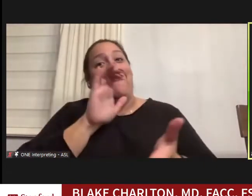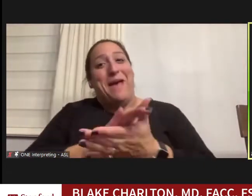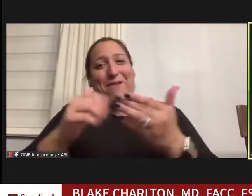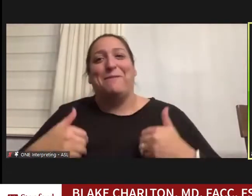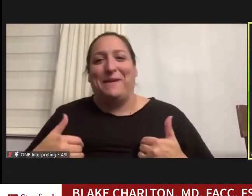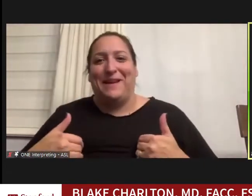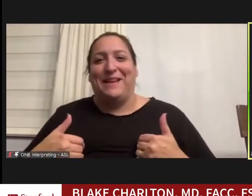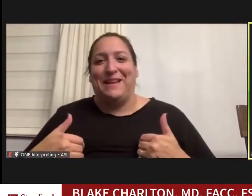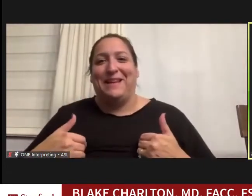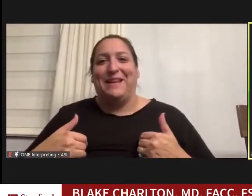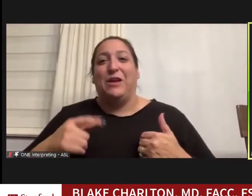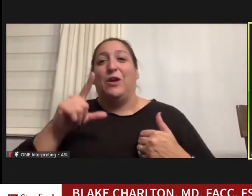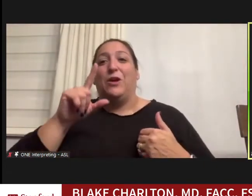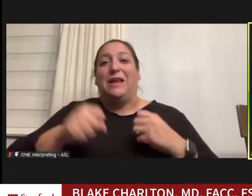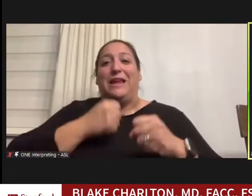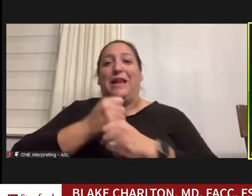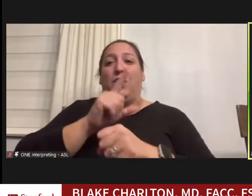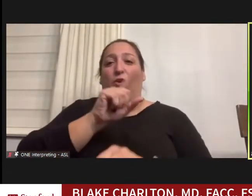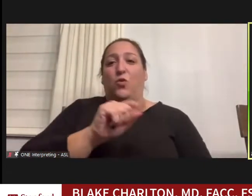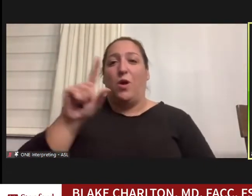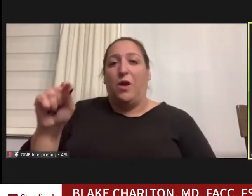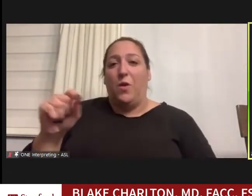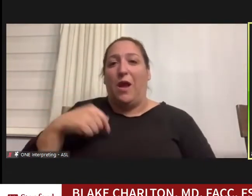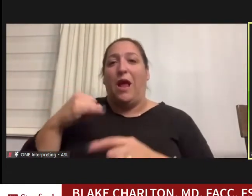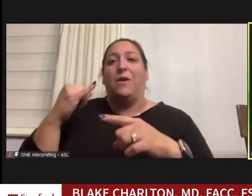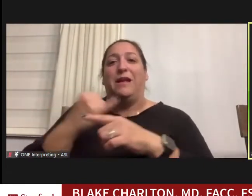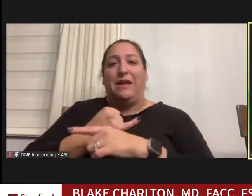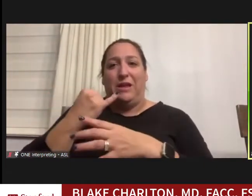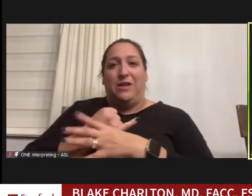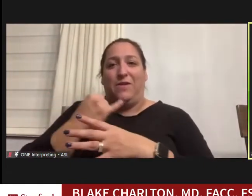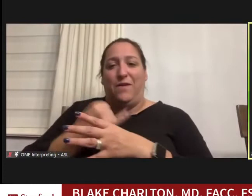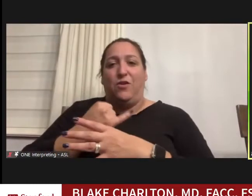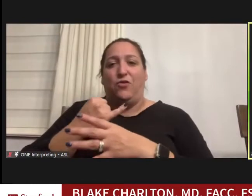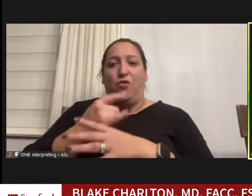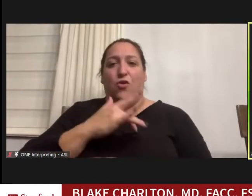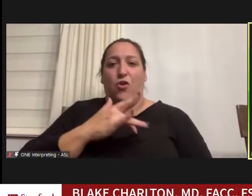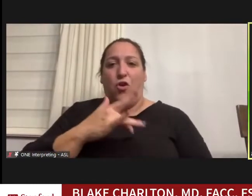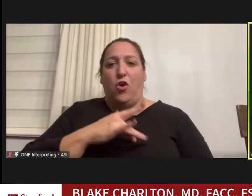In 2020 when I was in interventional cardiologists fellow, we were having to learn so much about